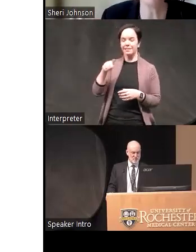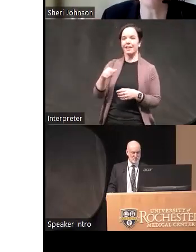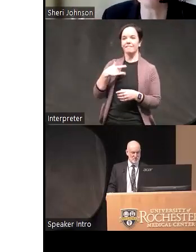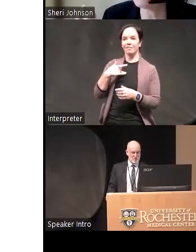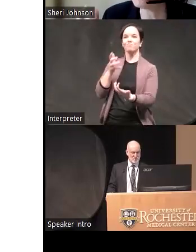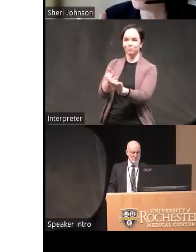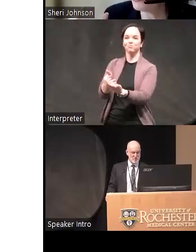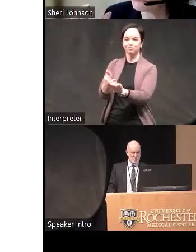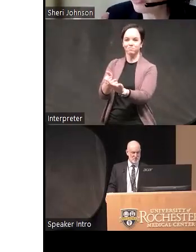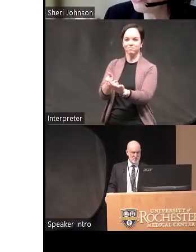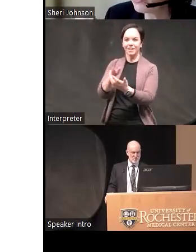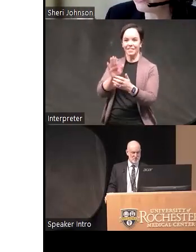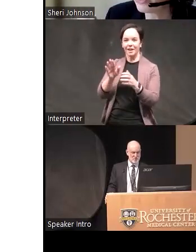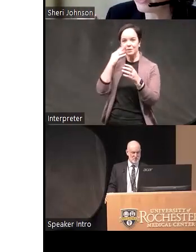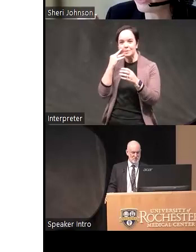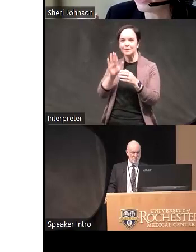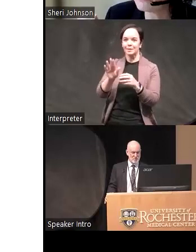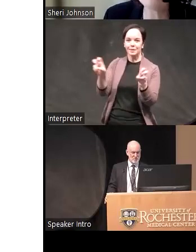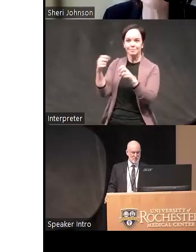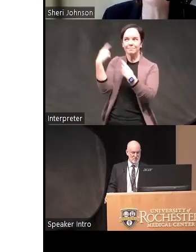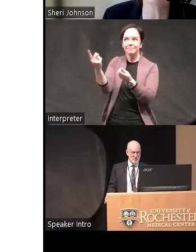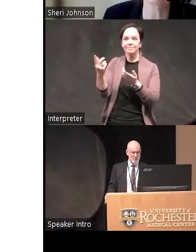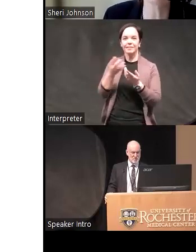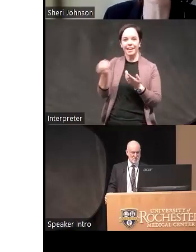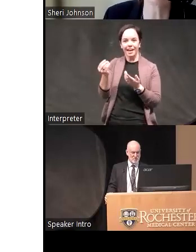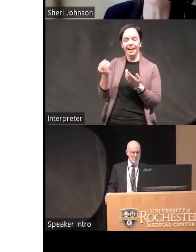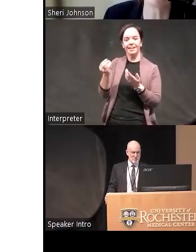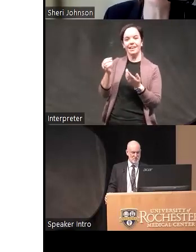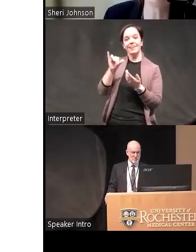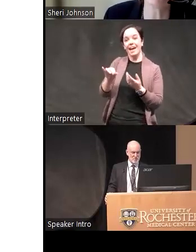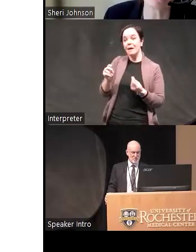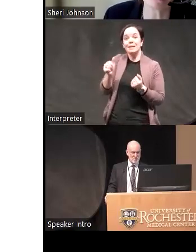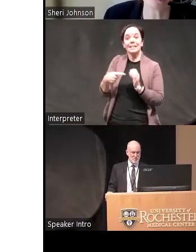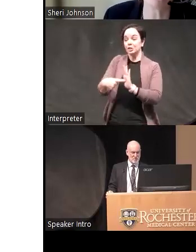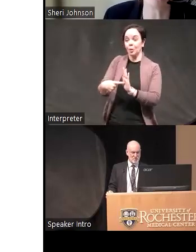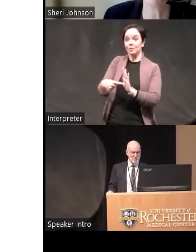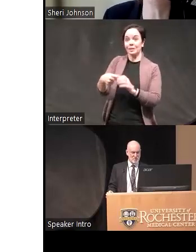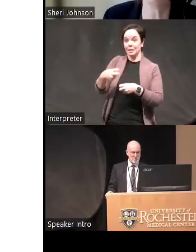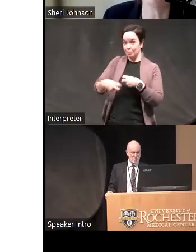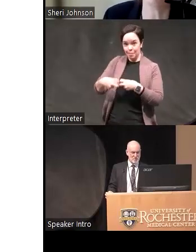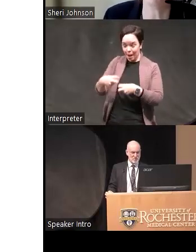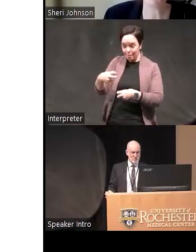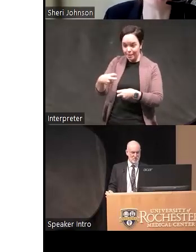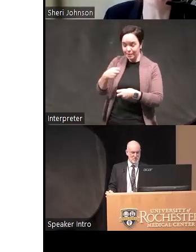different issues but also it immediately says look the problem is not with every moment of your life